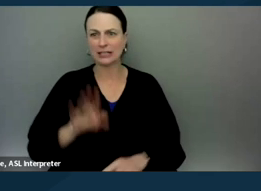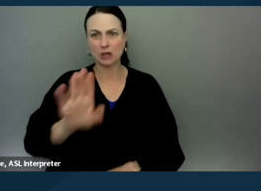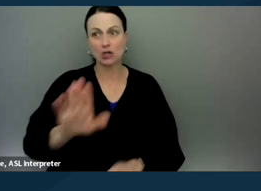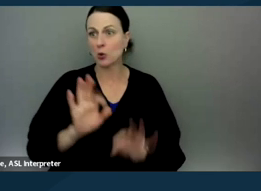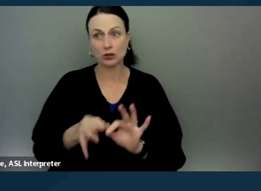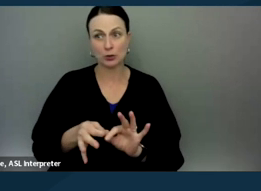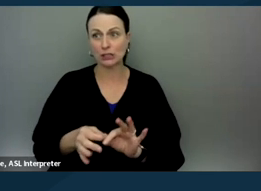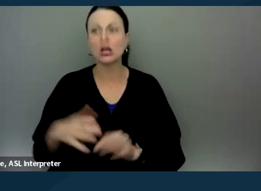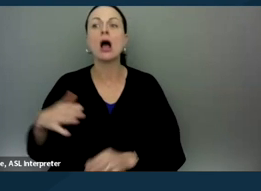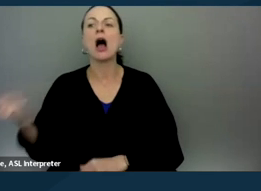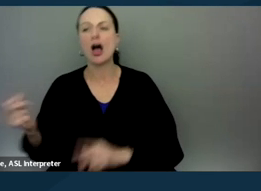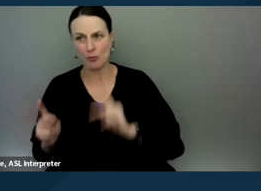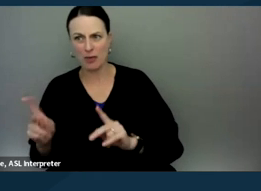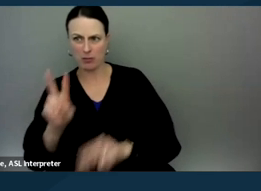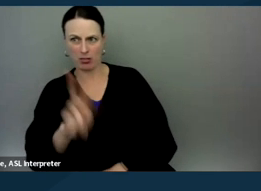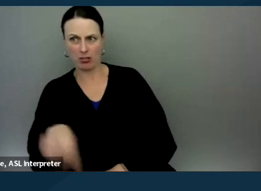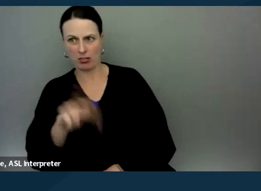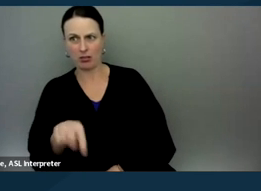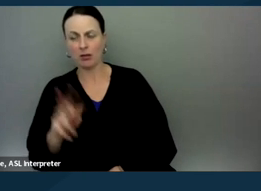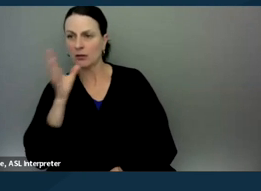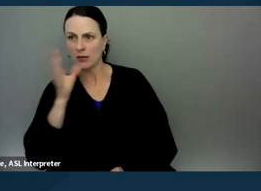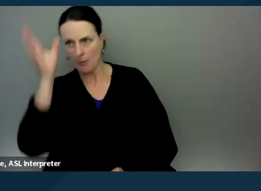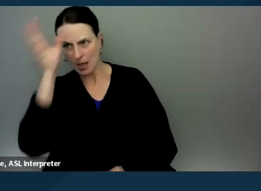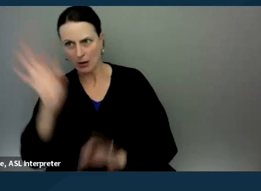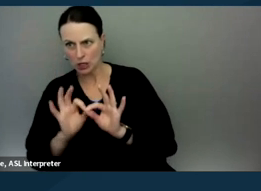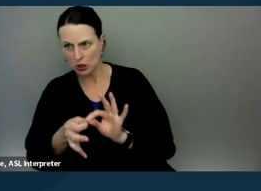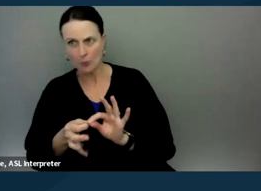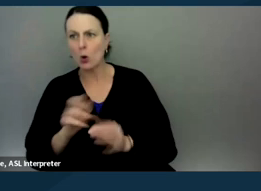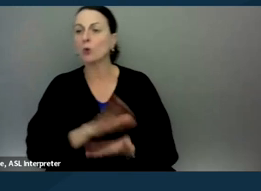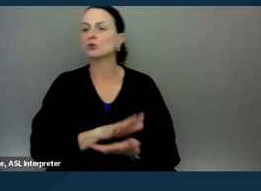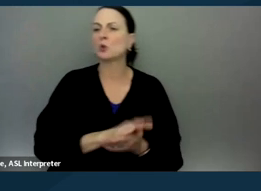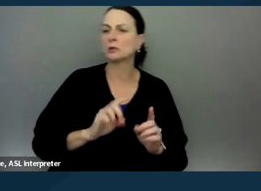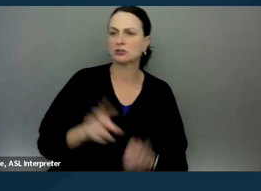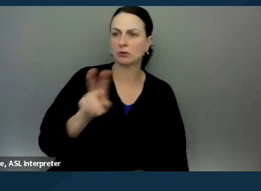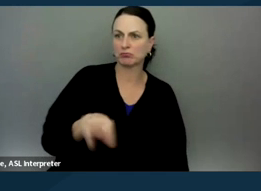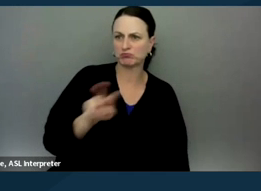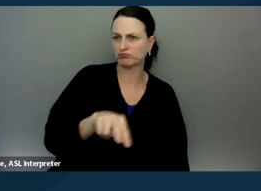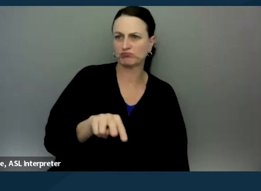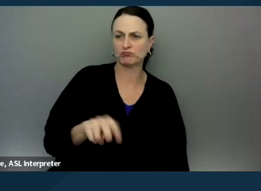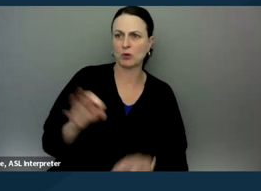it's based on the interpretation of the parent or even sometimes school district members, a hearing officer,